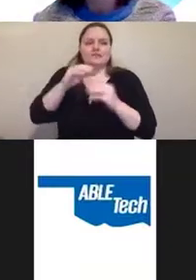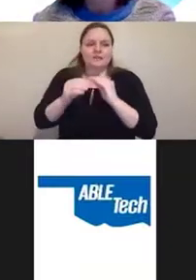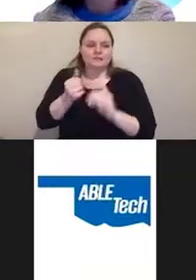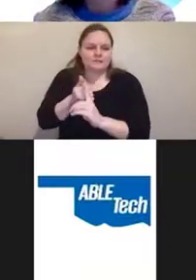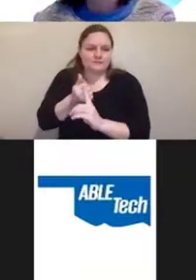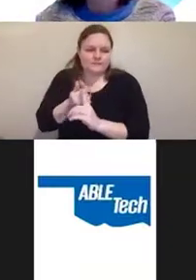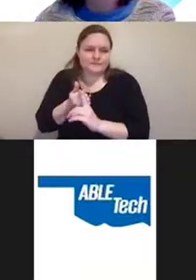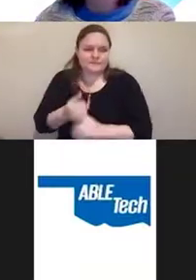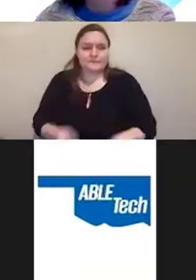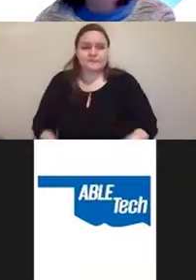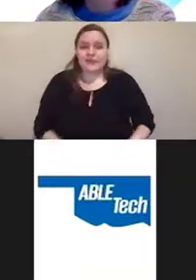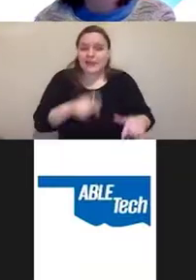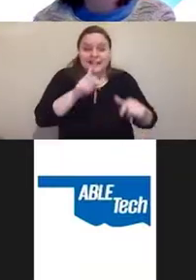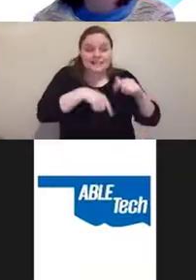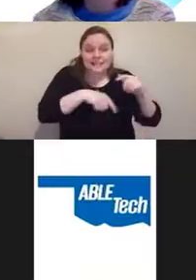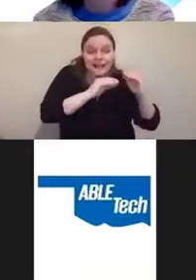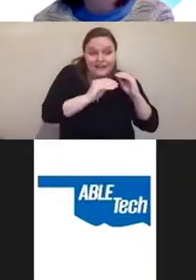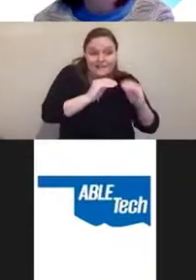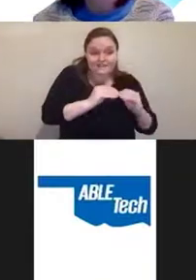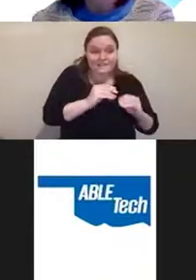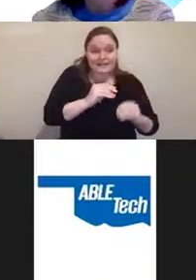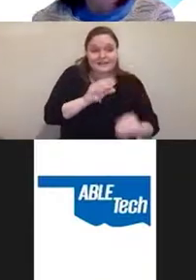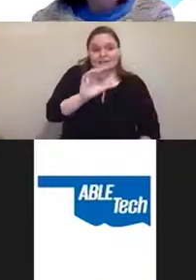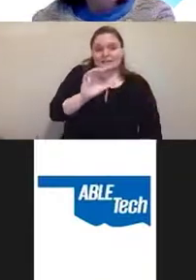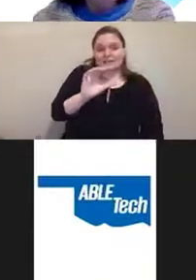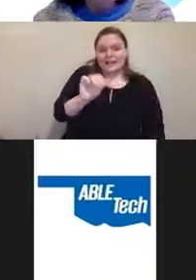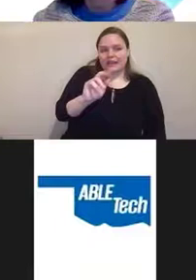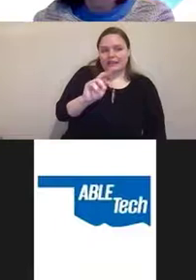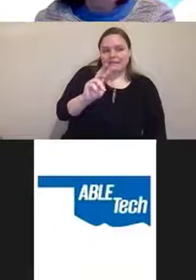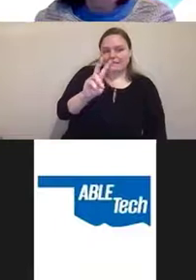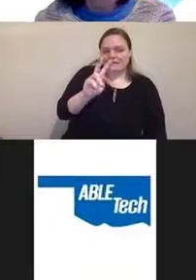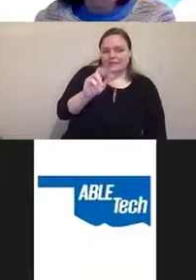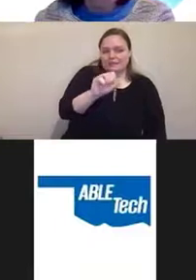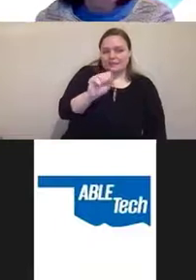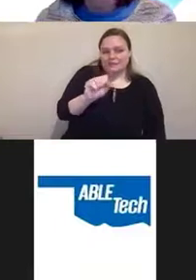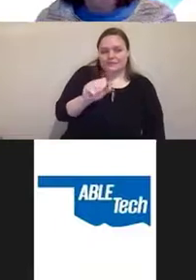They can't remediate canvas, they can't remediate SVG,